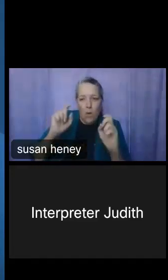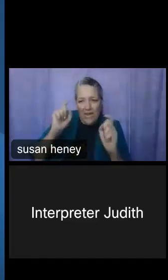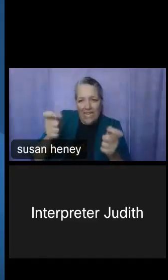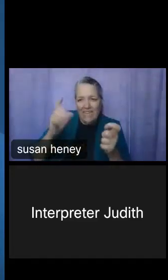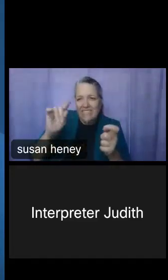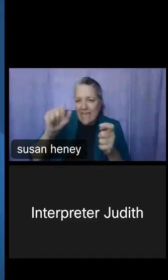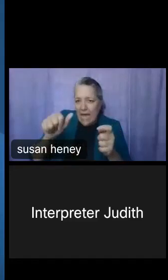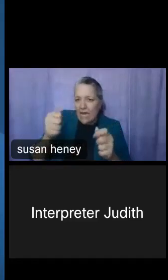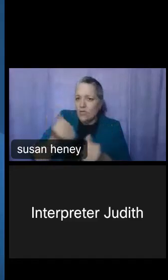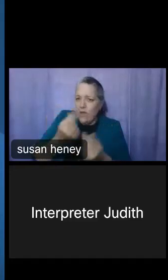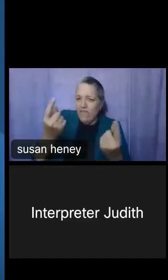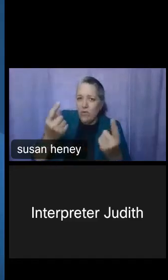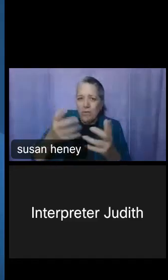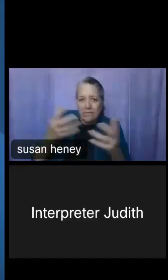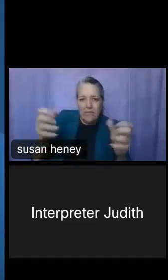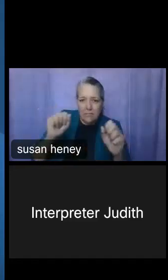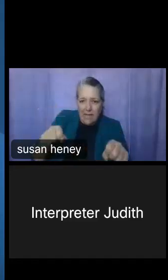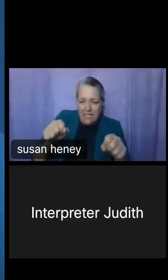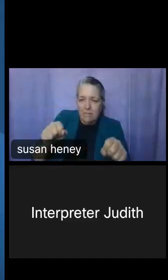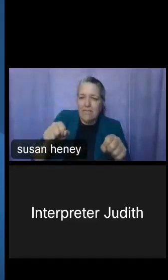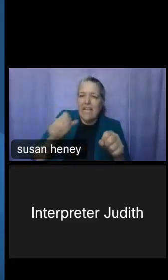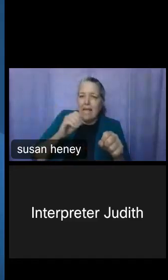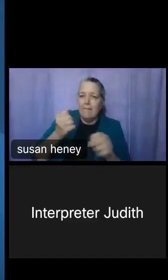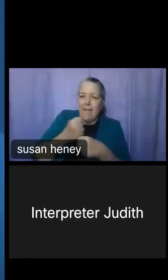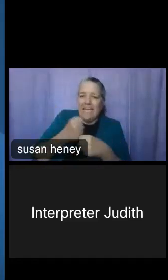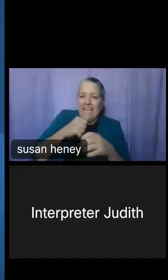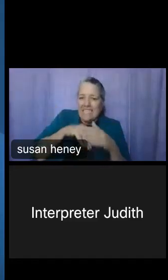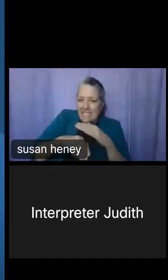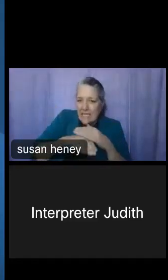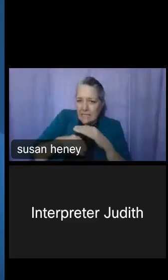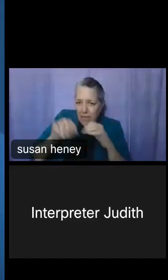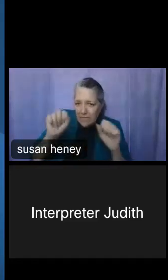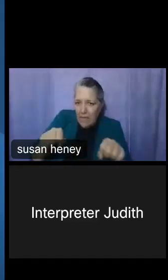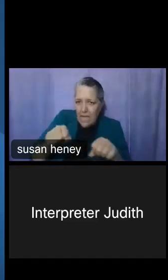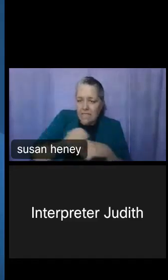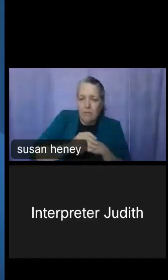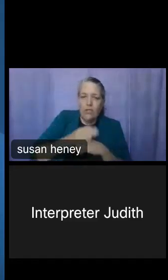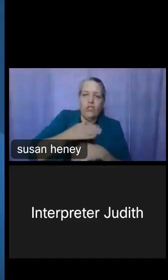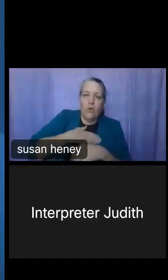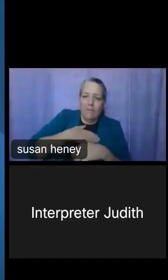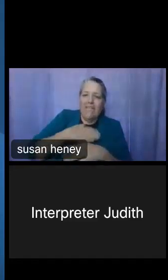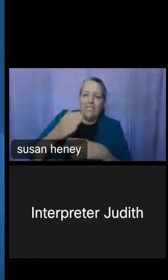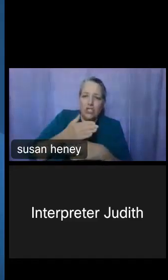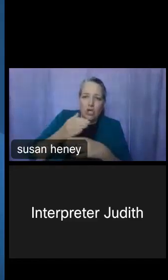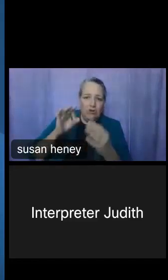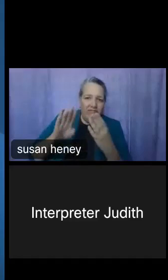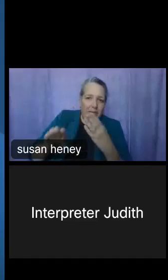as accessible as possible. So send in that feedback to census.data@census.gov.